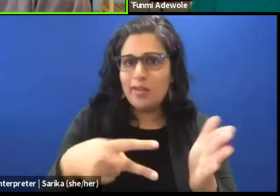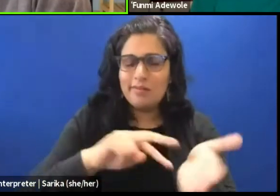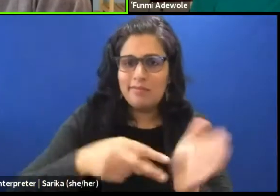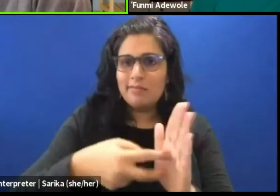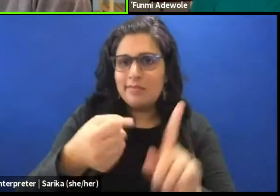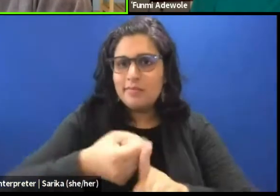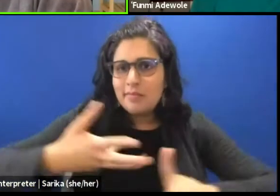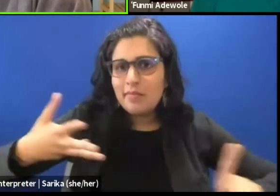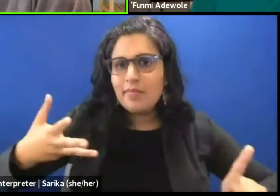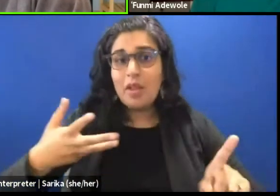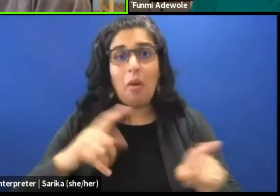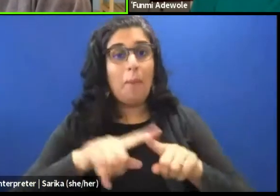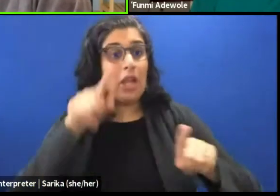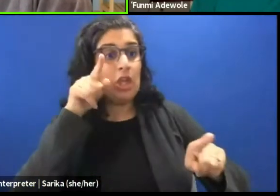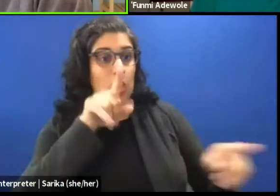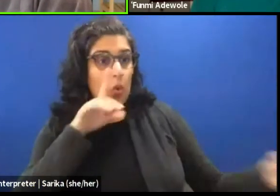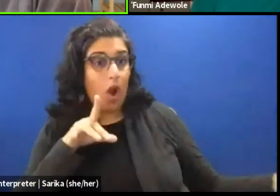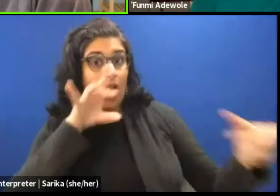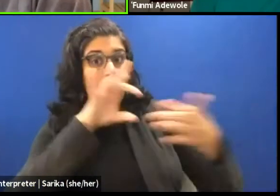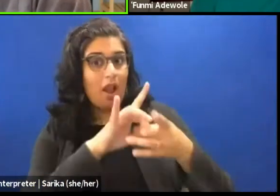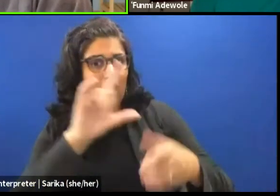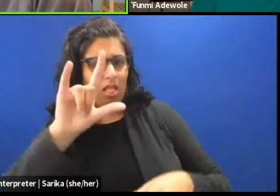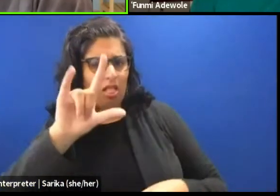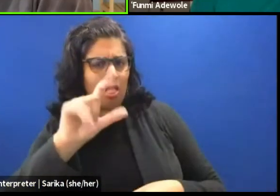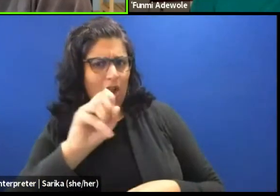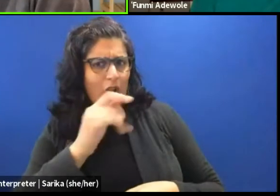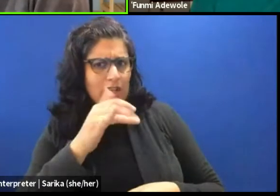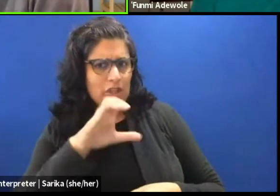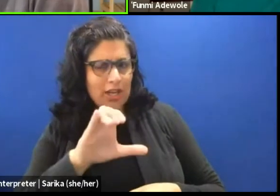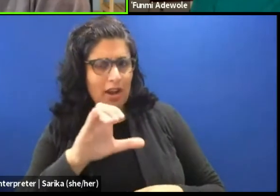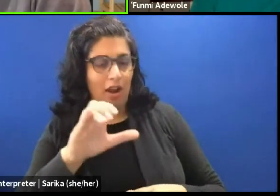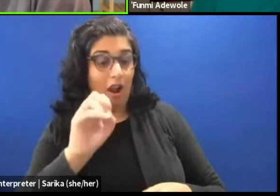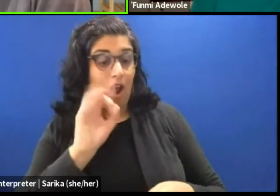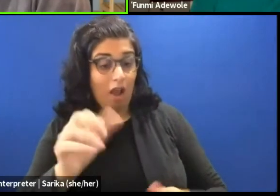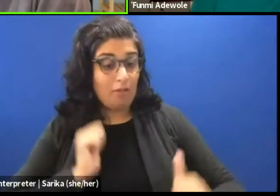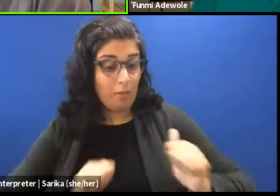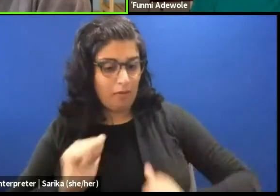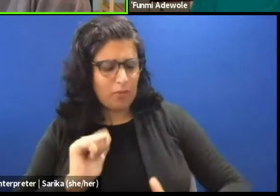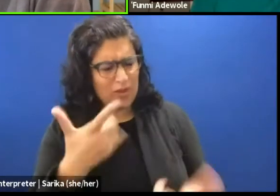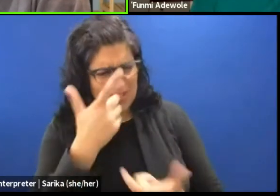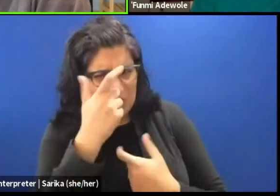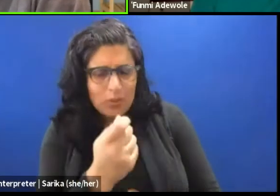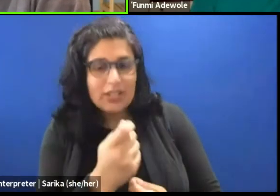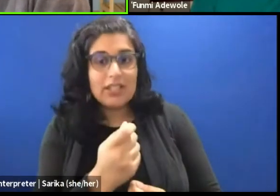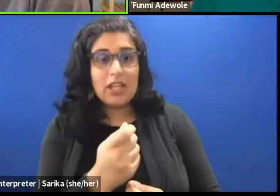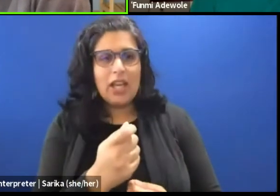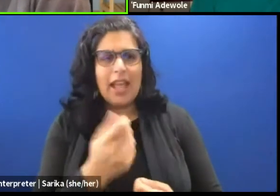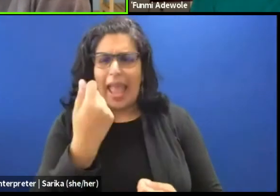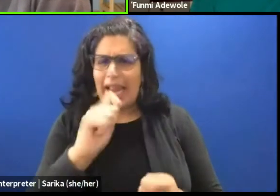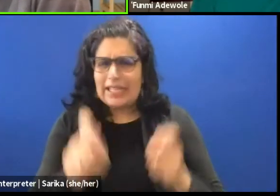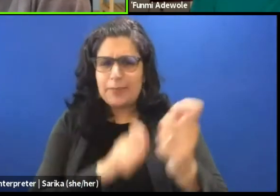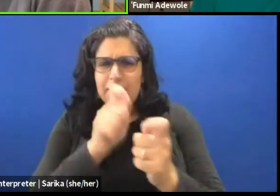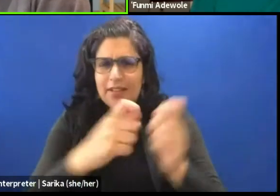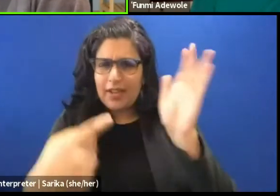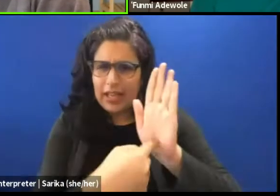to the idea of the logic of the performance. I wonder if there is a specific example you wanna kind of draw in there